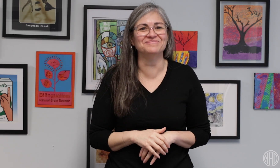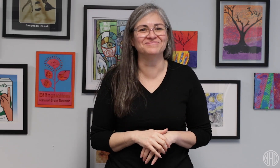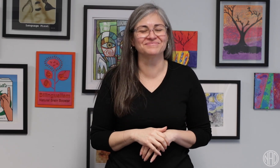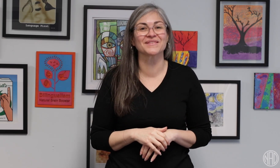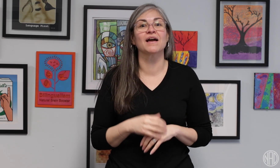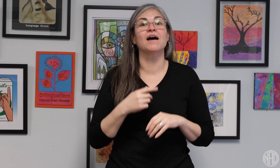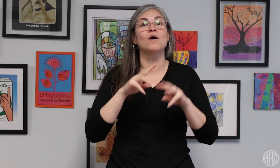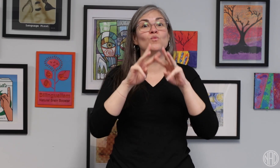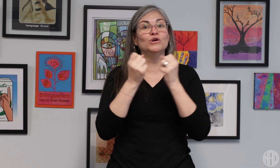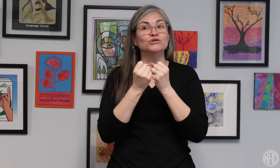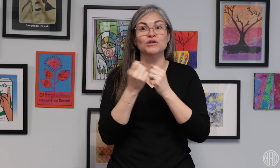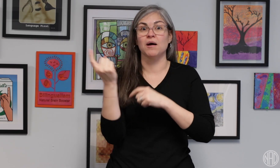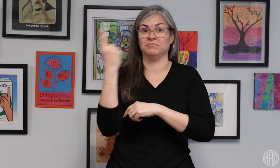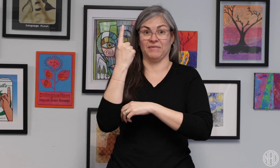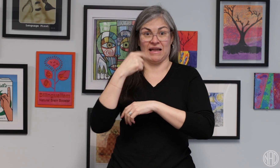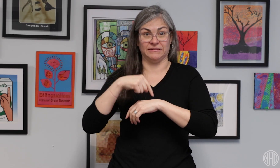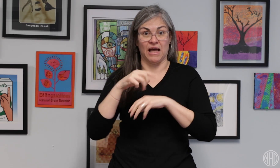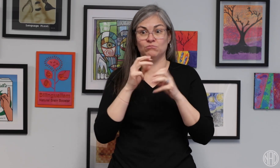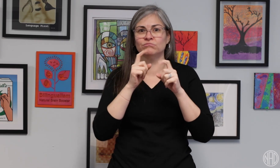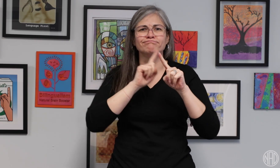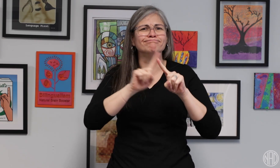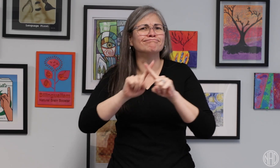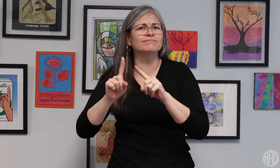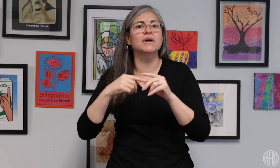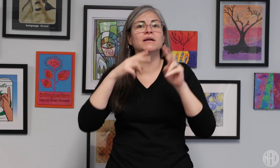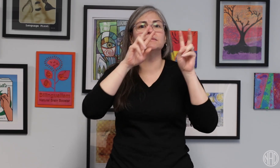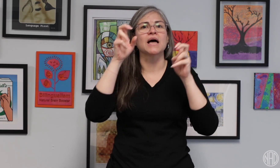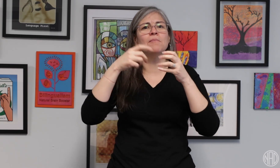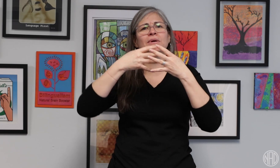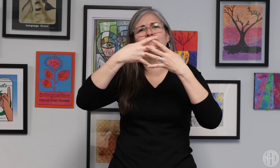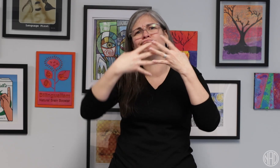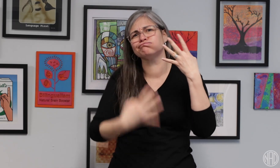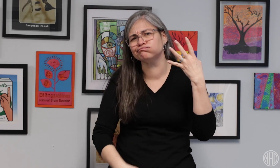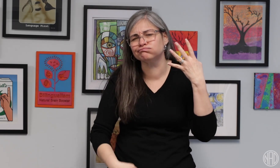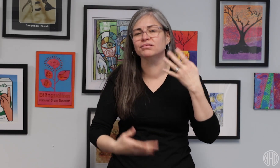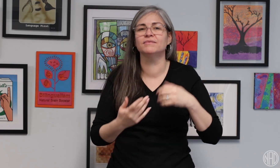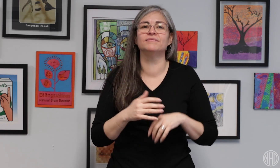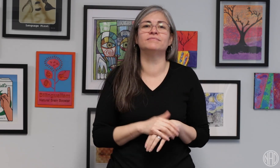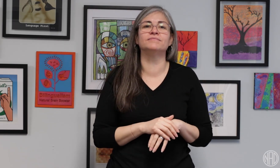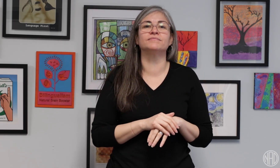#NAD2020 also includes many workshops with so many different topic areas